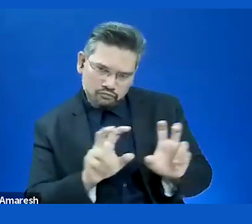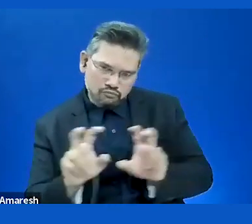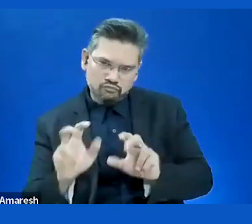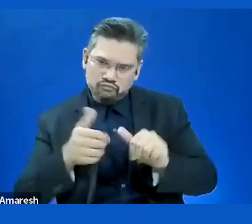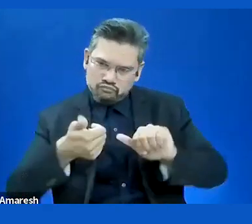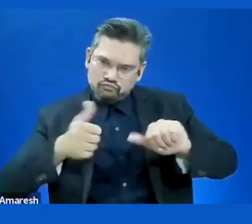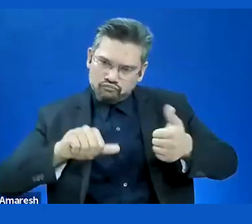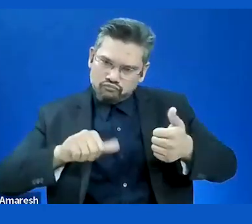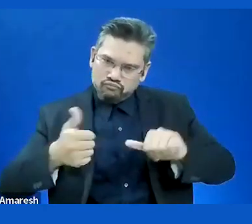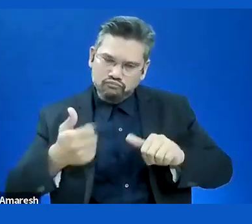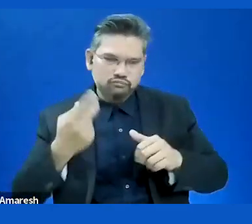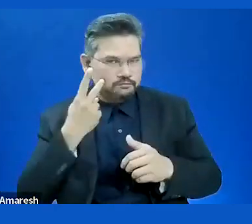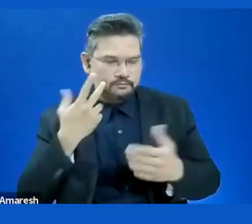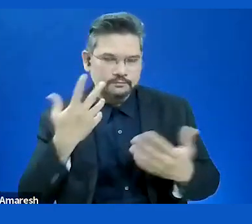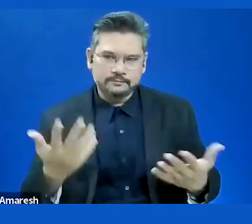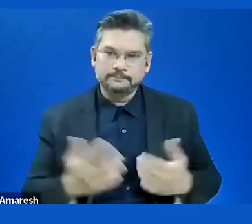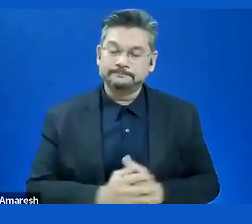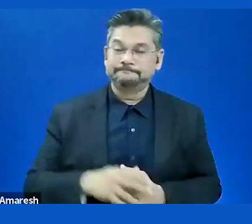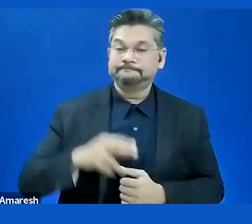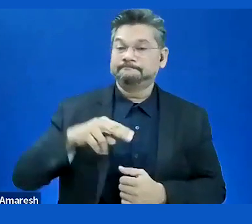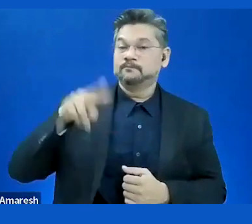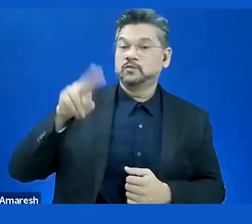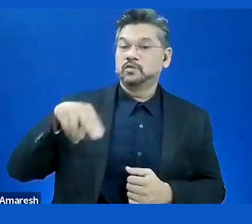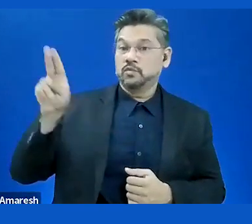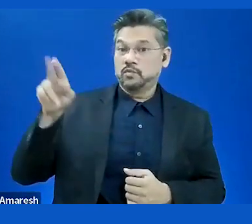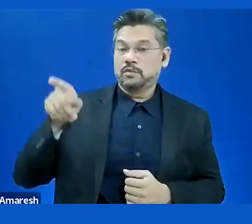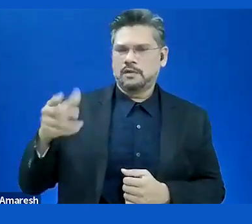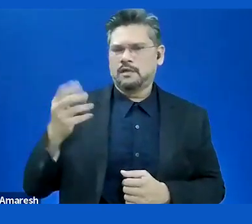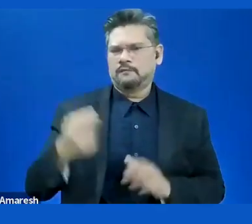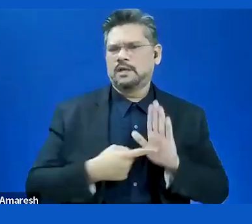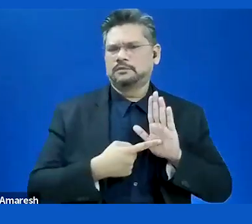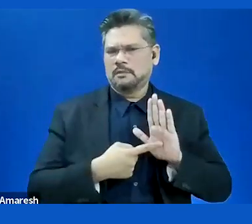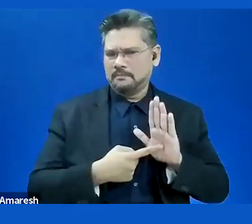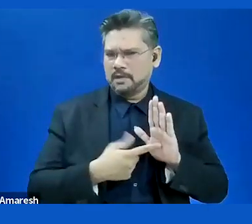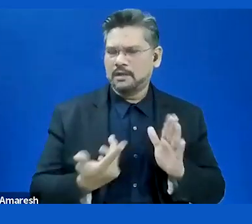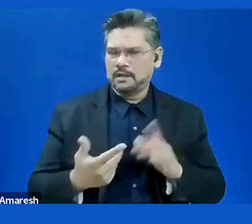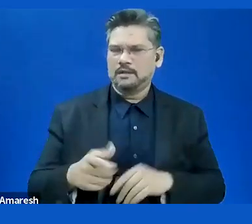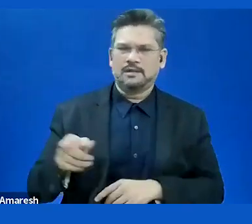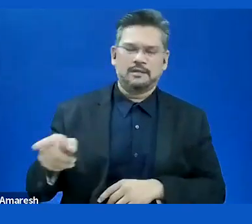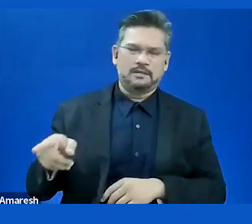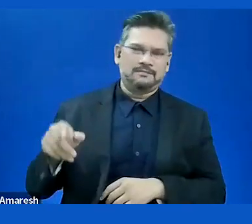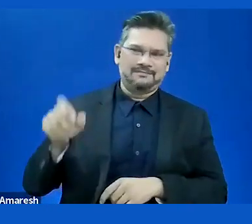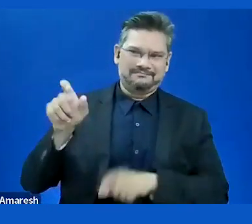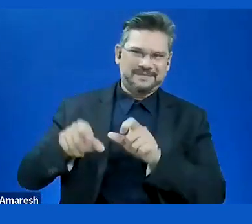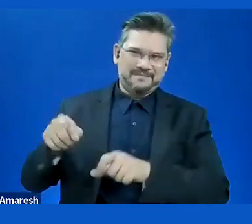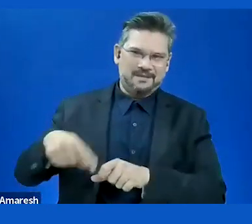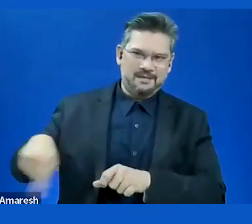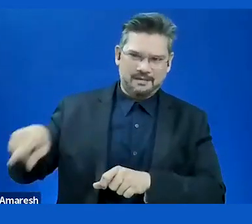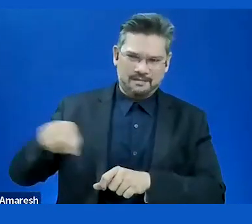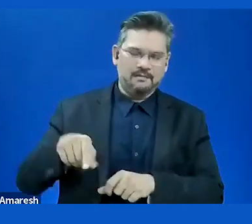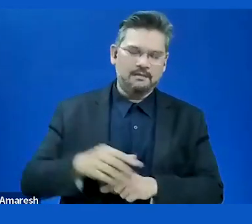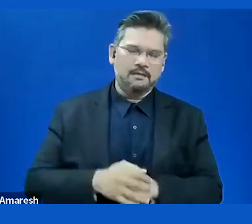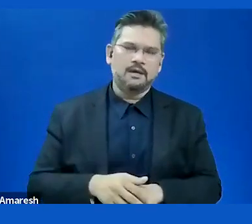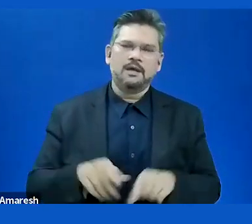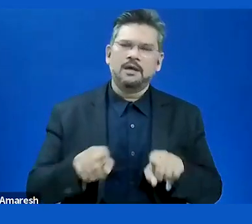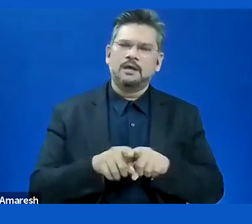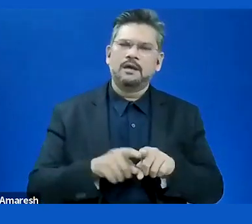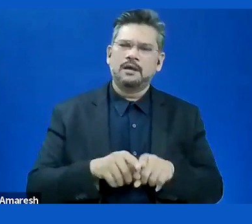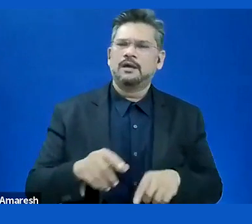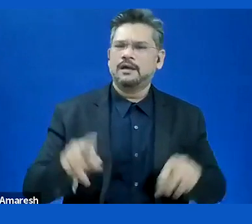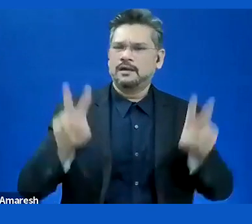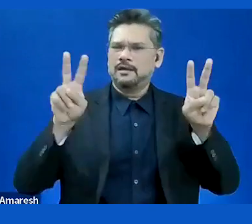in Norway where user involvement resulted in a product used by many everyday. It is an app where